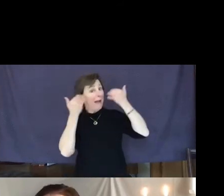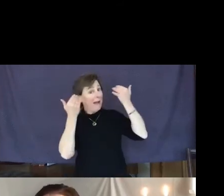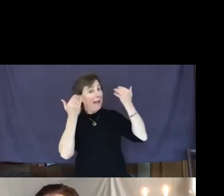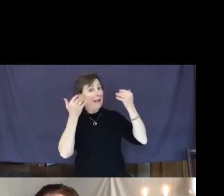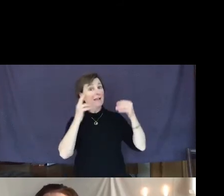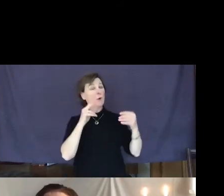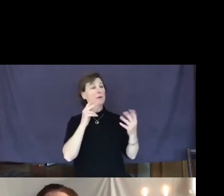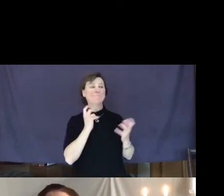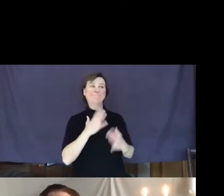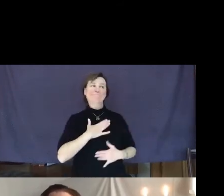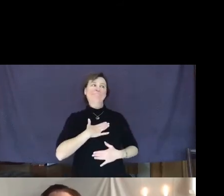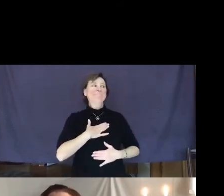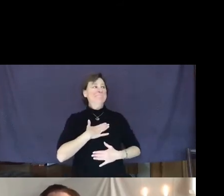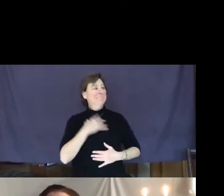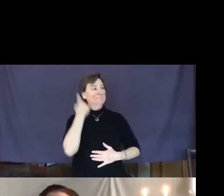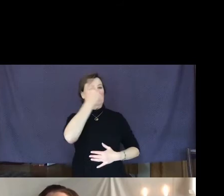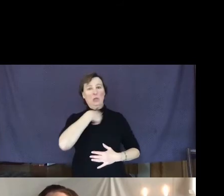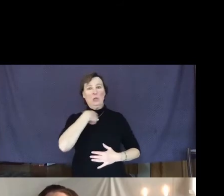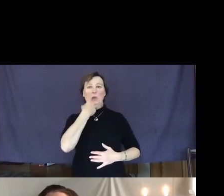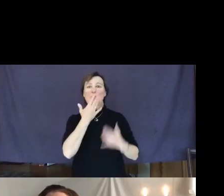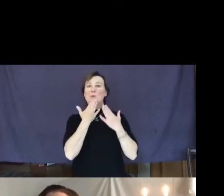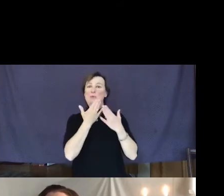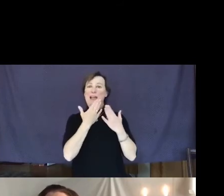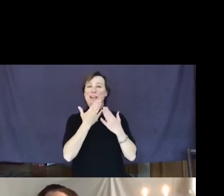from a begging monk.